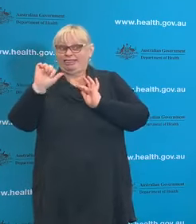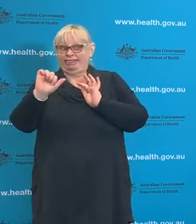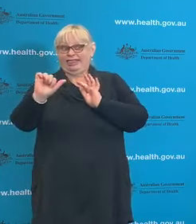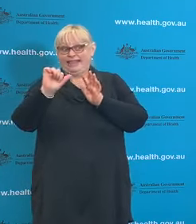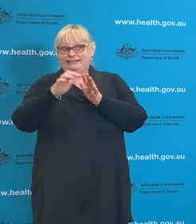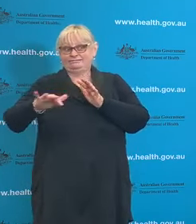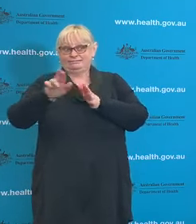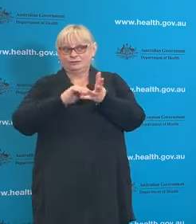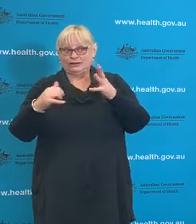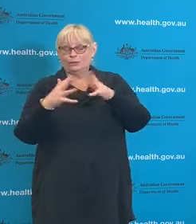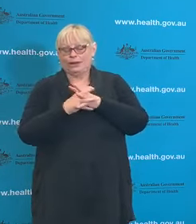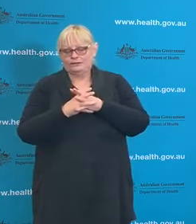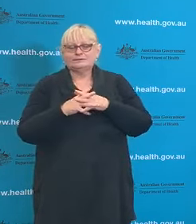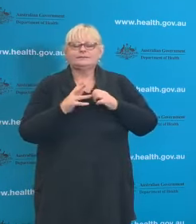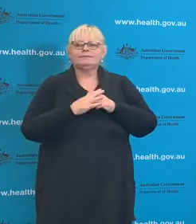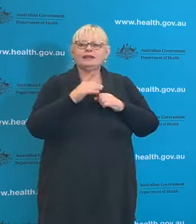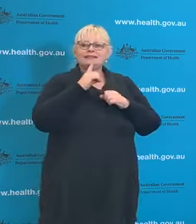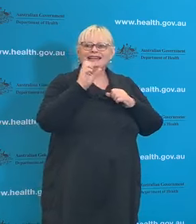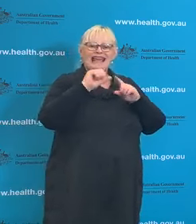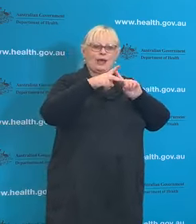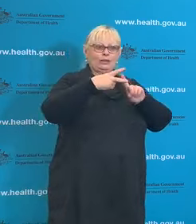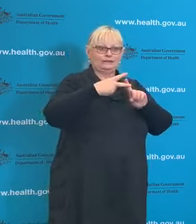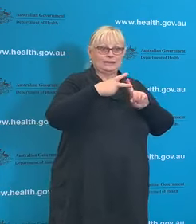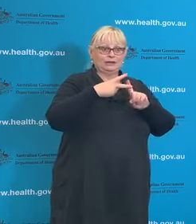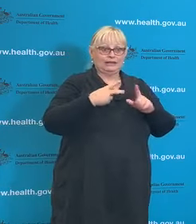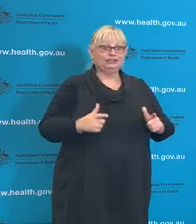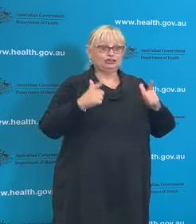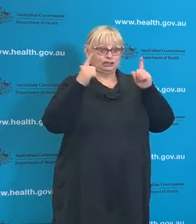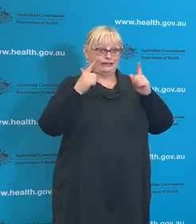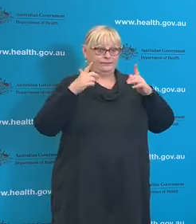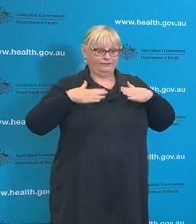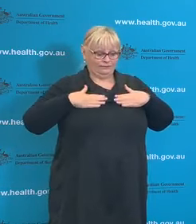We now have a Deputy Chief Medical Officer in charge of mental health.